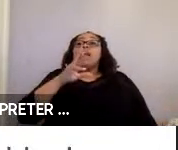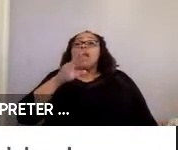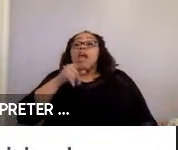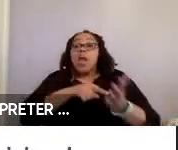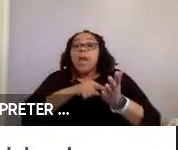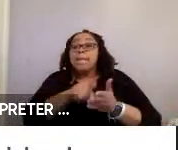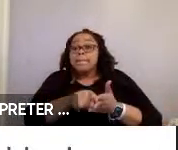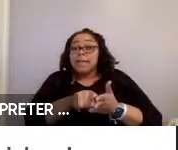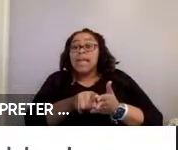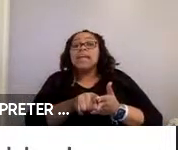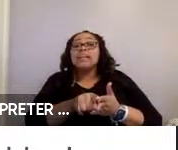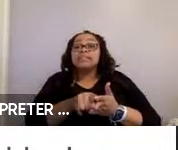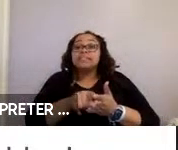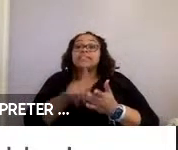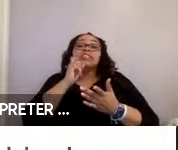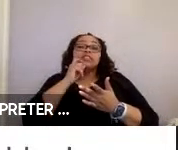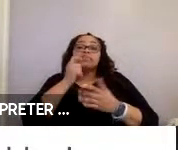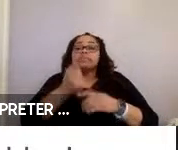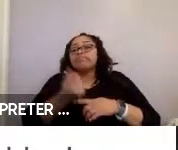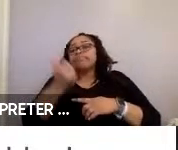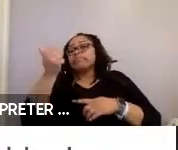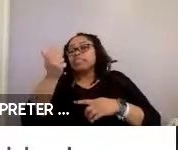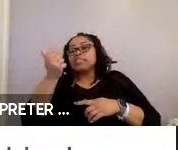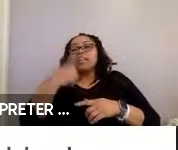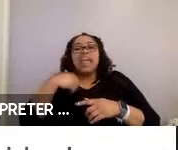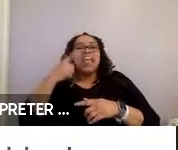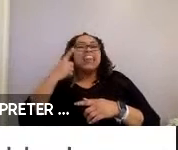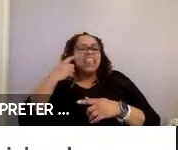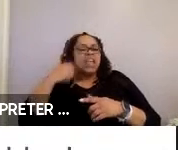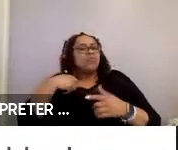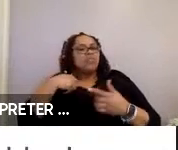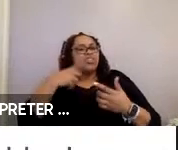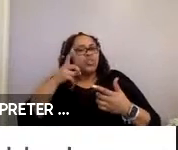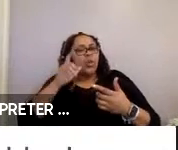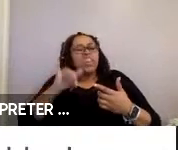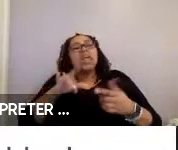eliminated during trips, which I think we are on the way to doing. But we need to ensure